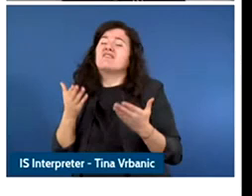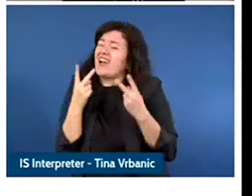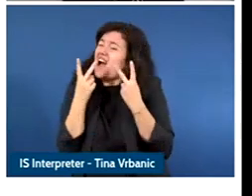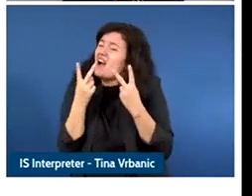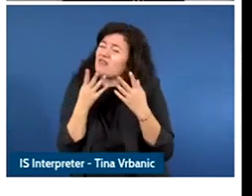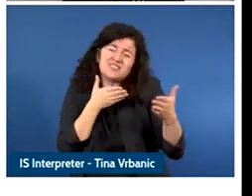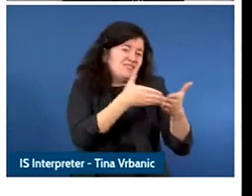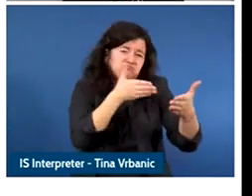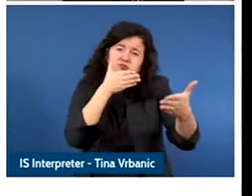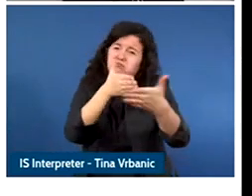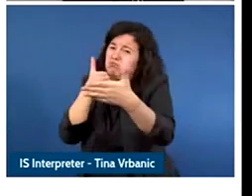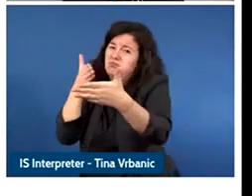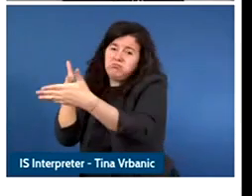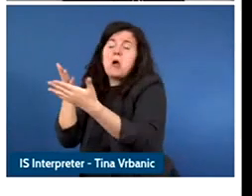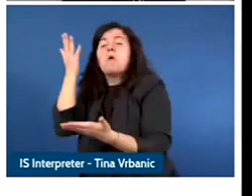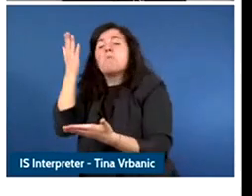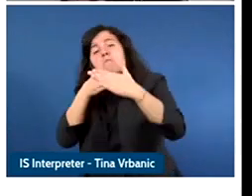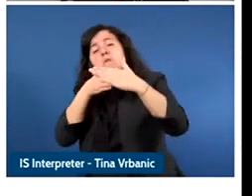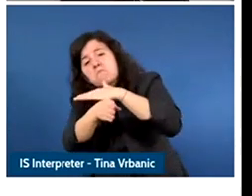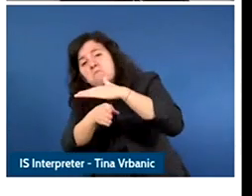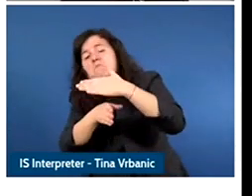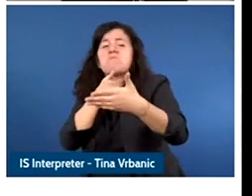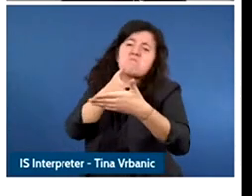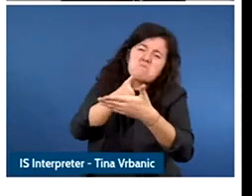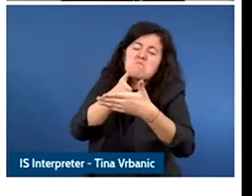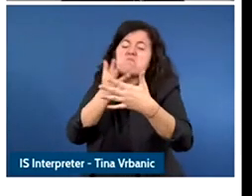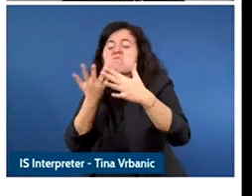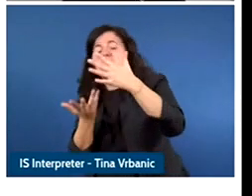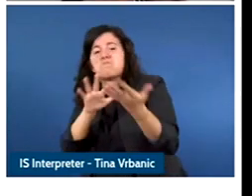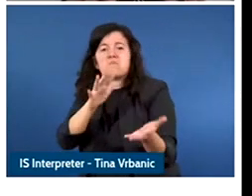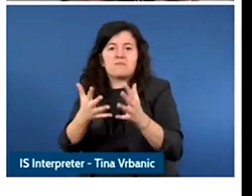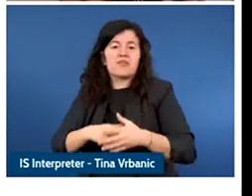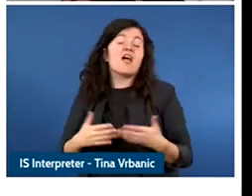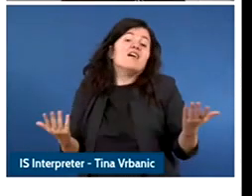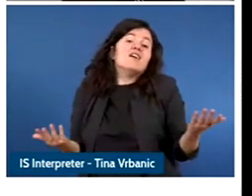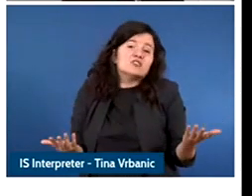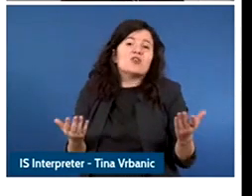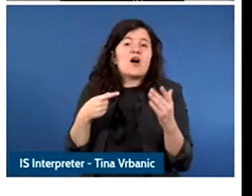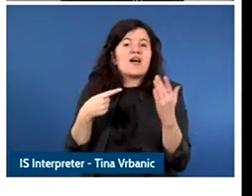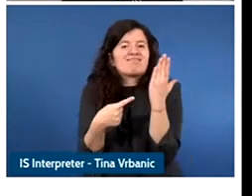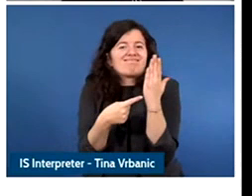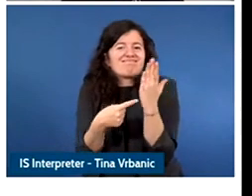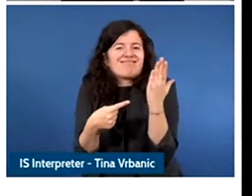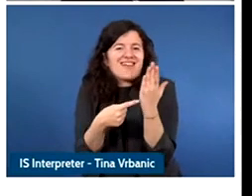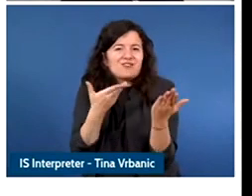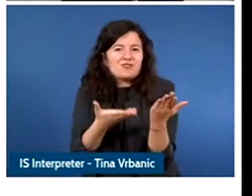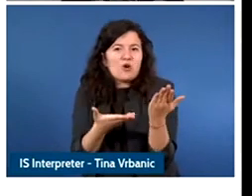participation that the technology at least in theory, offers. And how do we unlock that potential?